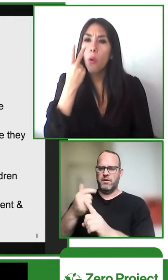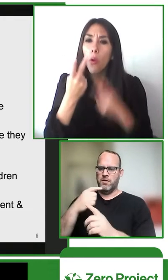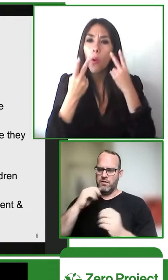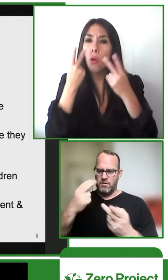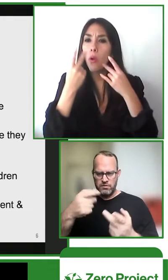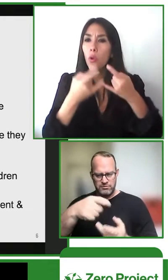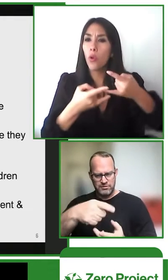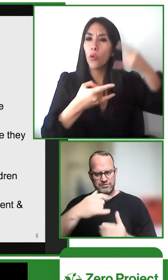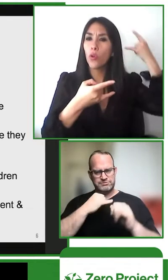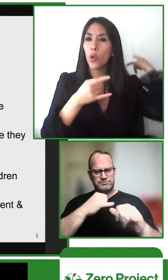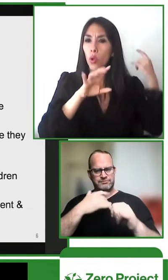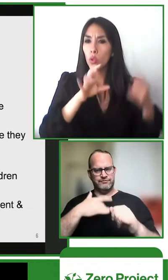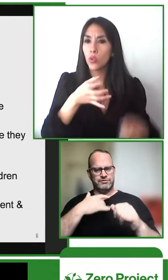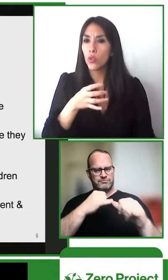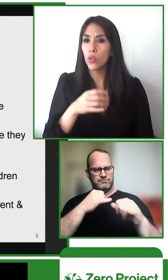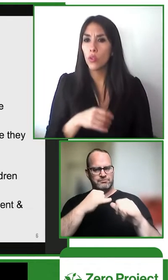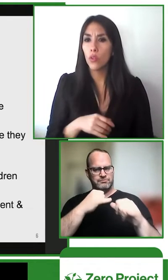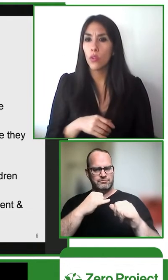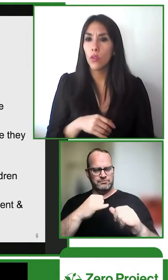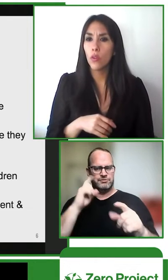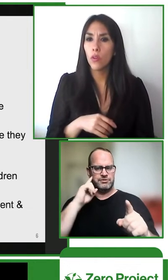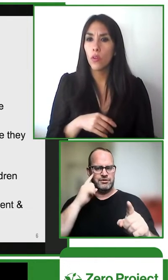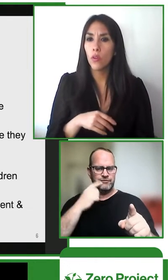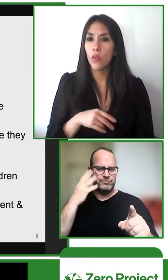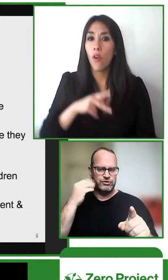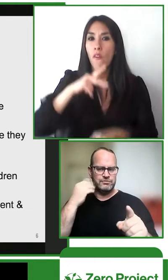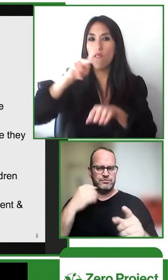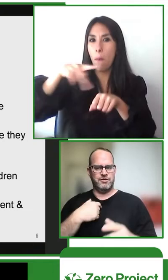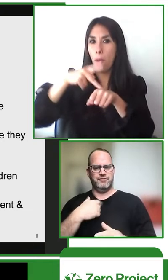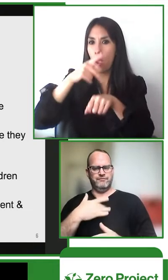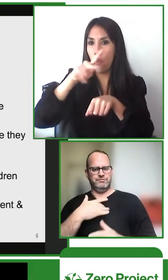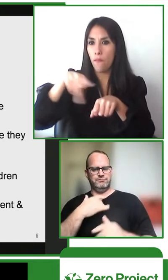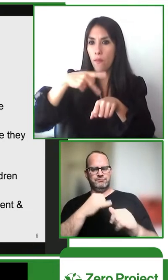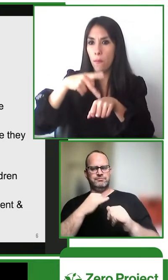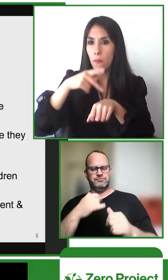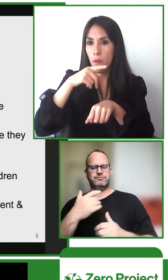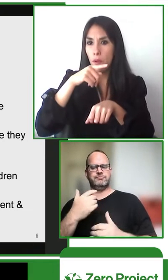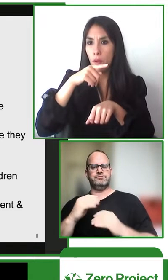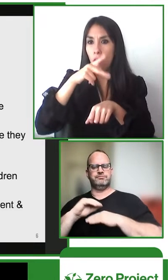platform now these deaf children are seeing their role models and other deaf